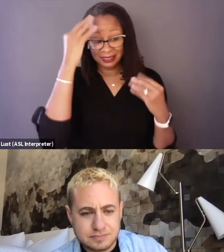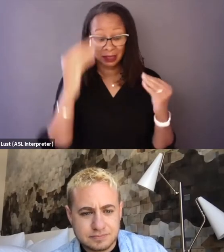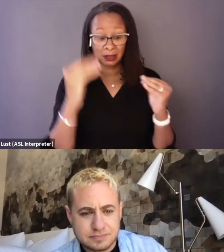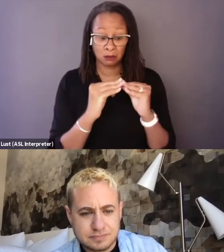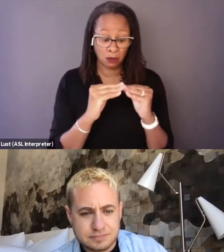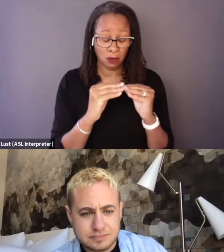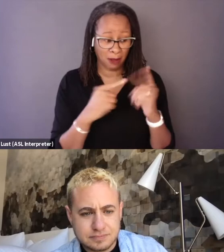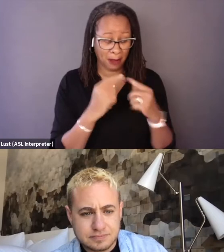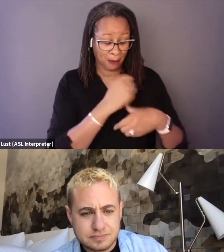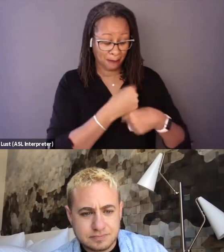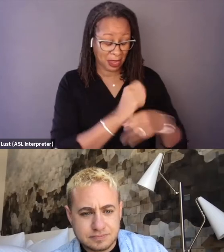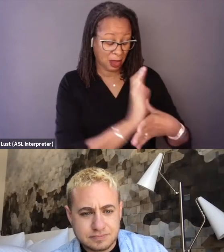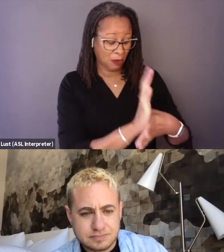or anything, I just got to work,